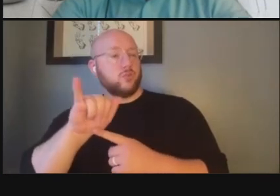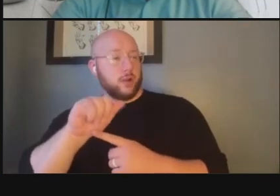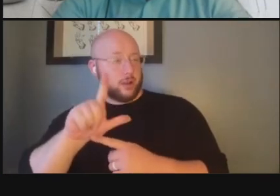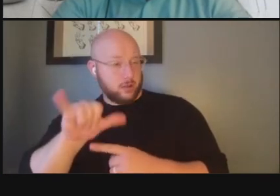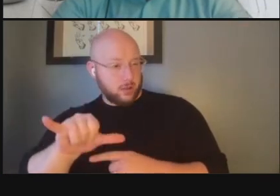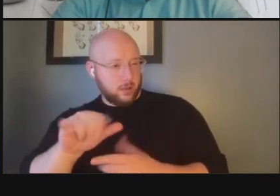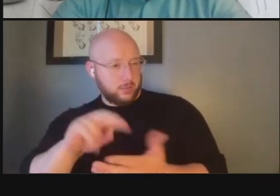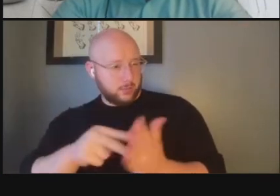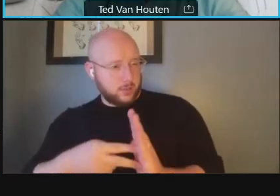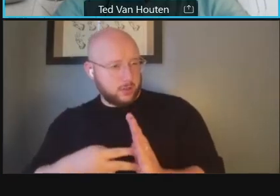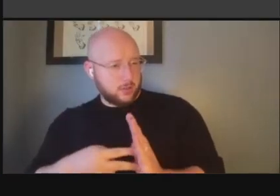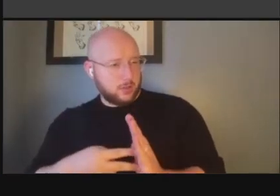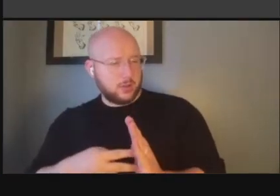that may be what she's referencing